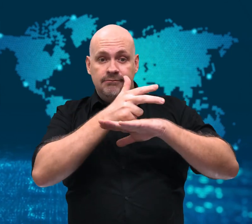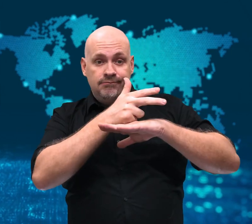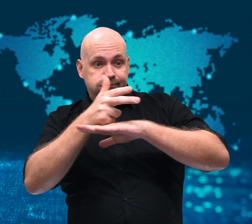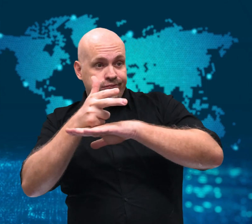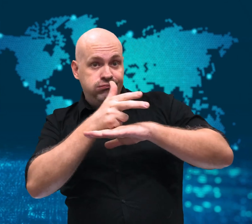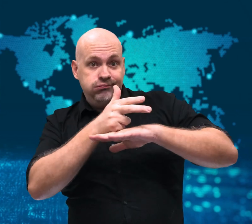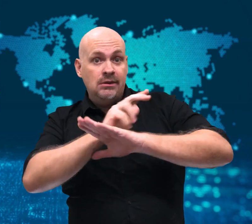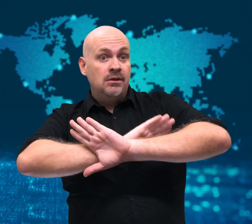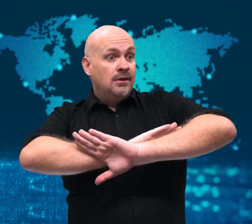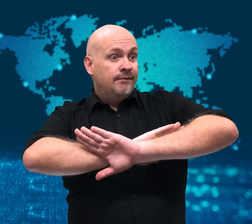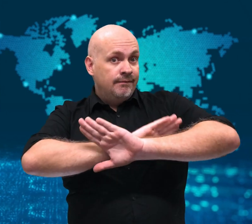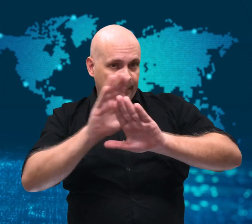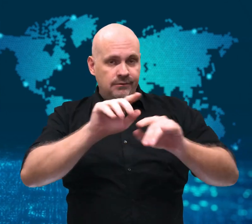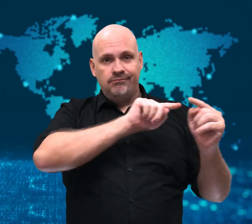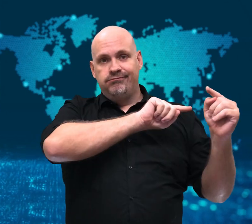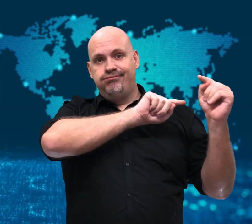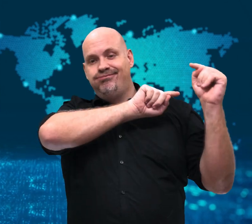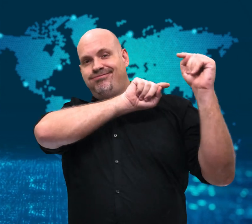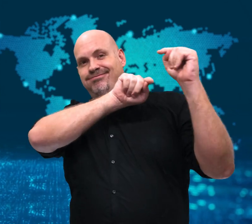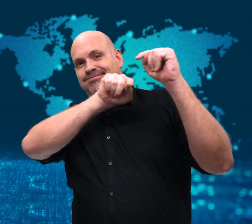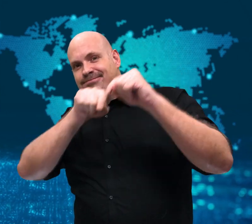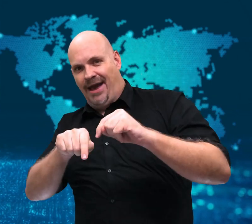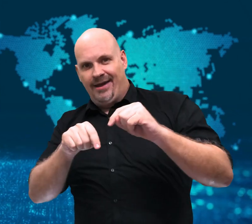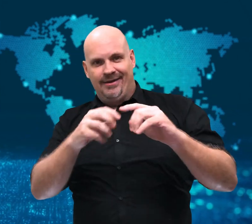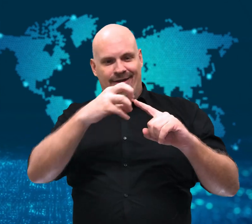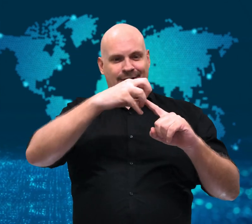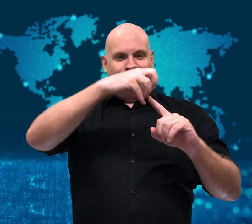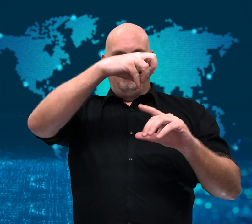After 12 days of filming,